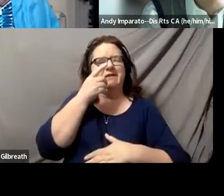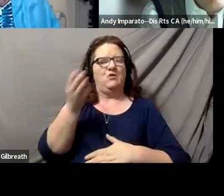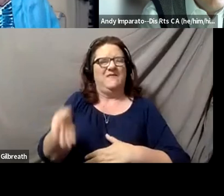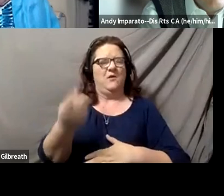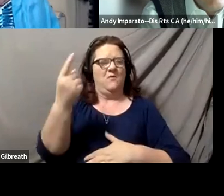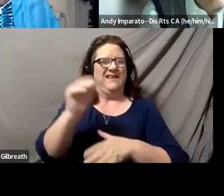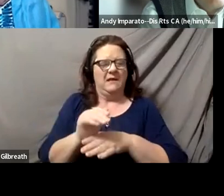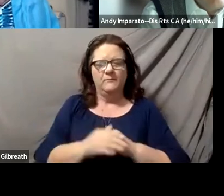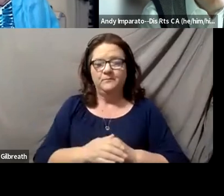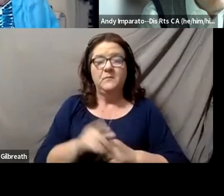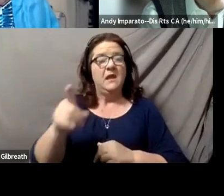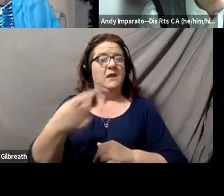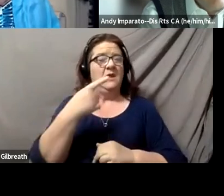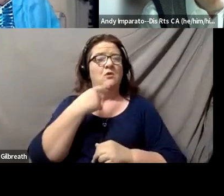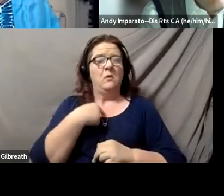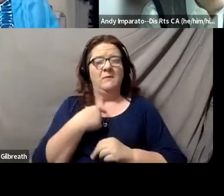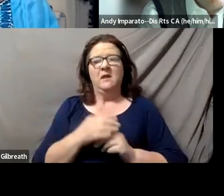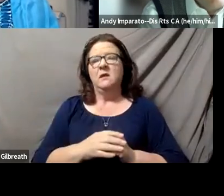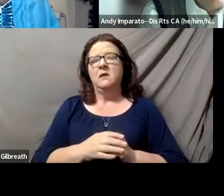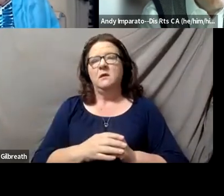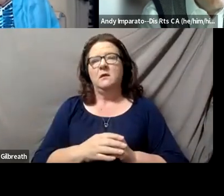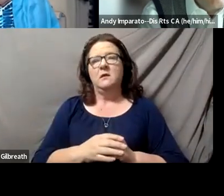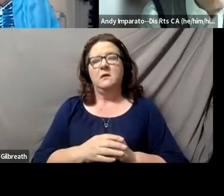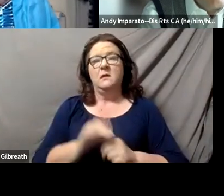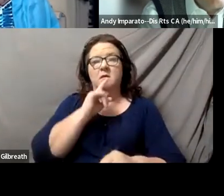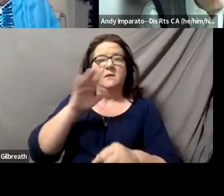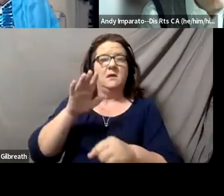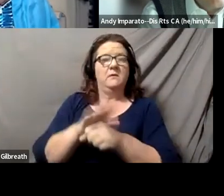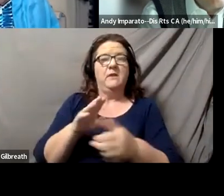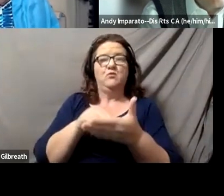and he said that the commitment to students with disabilities